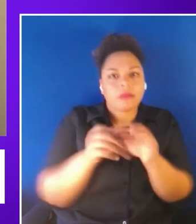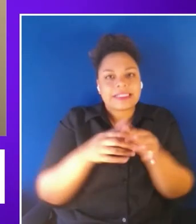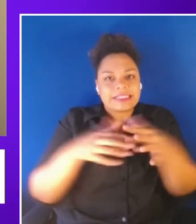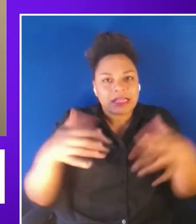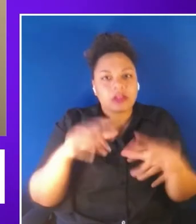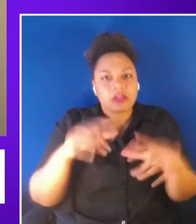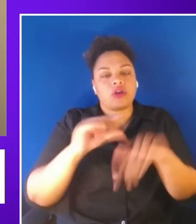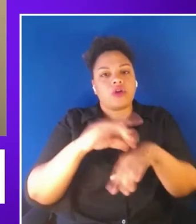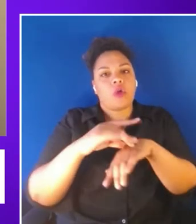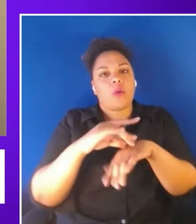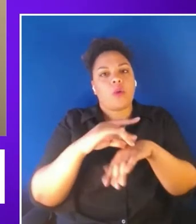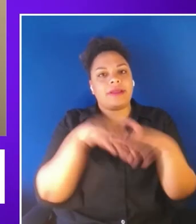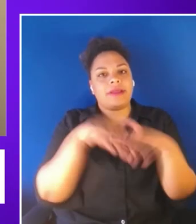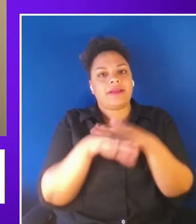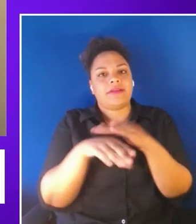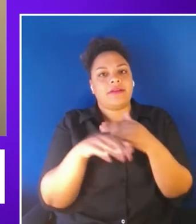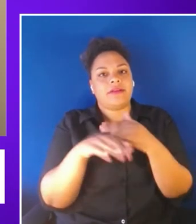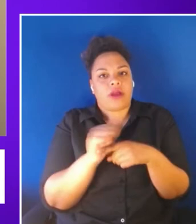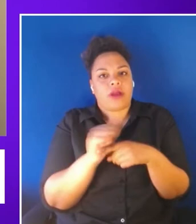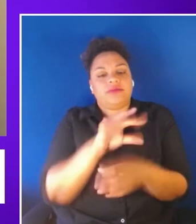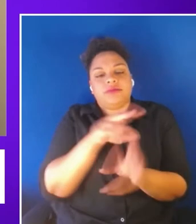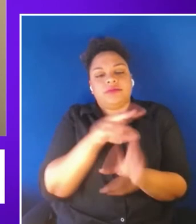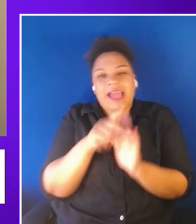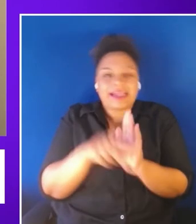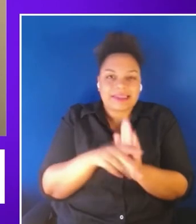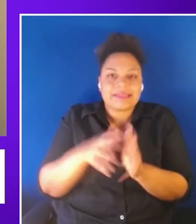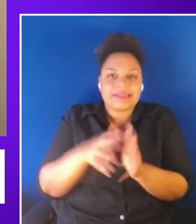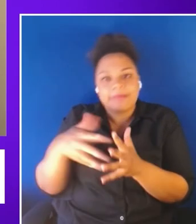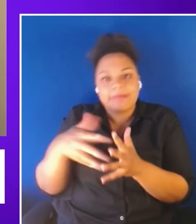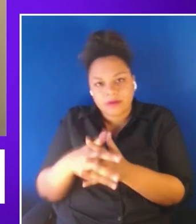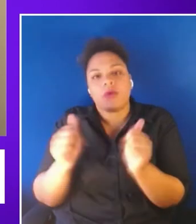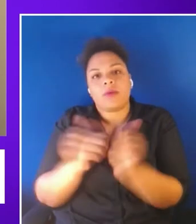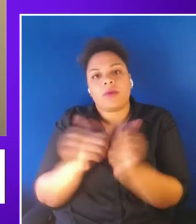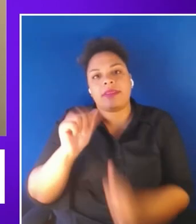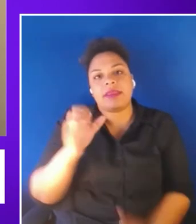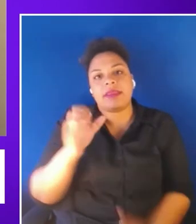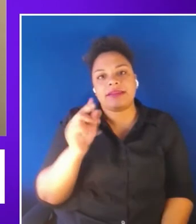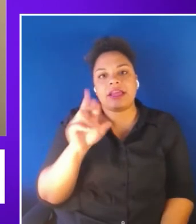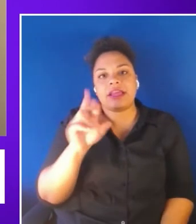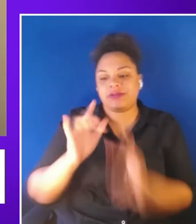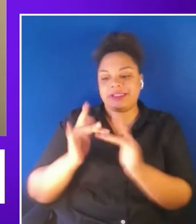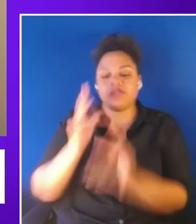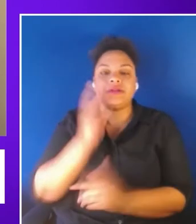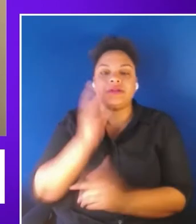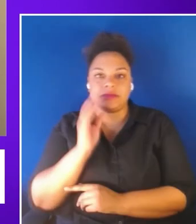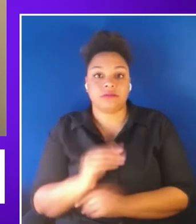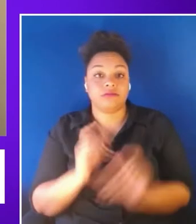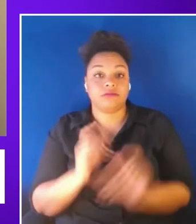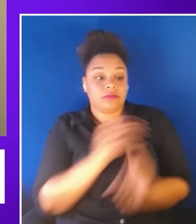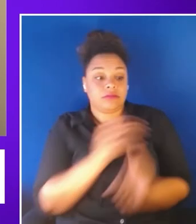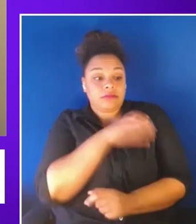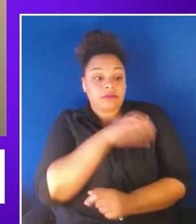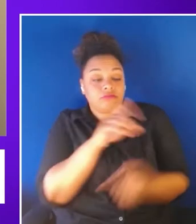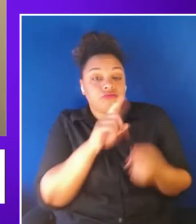fabric of digital experiences at Accenture. She enables employees partners and clients to build